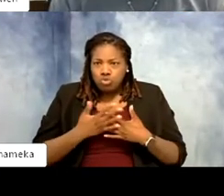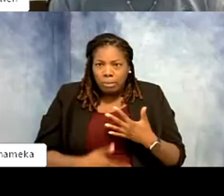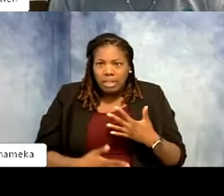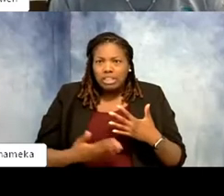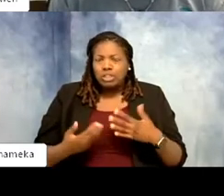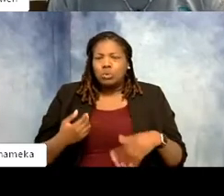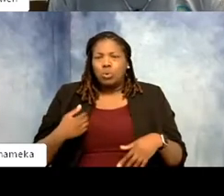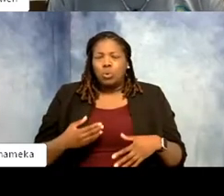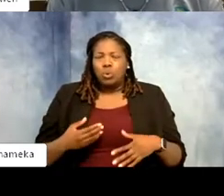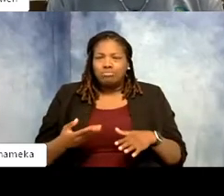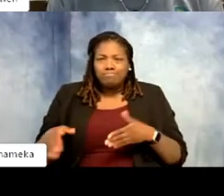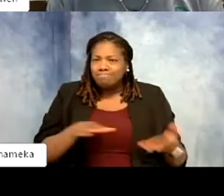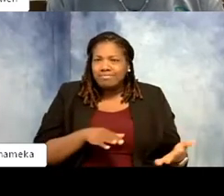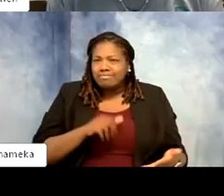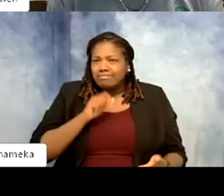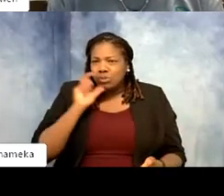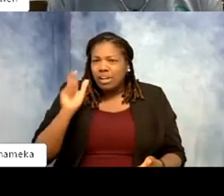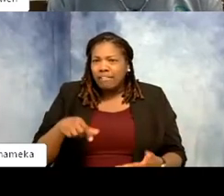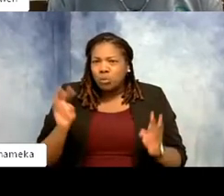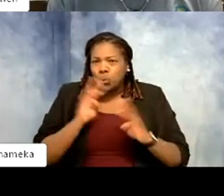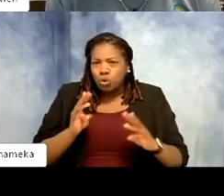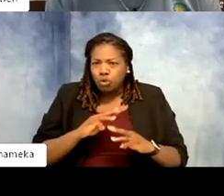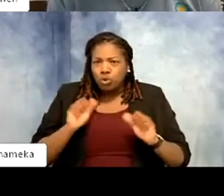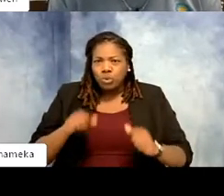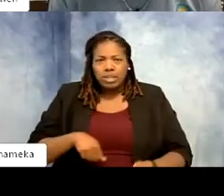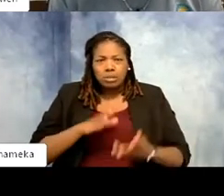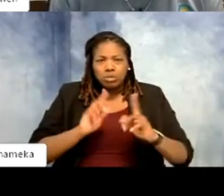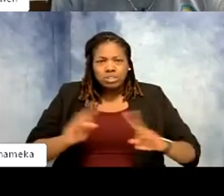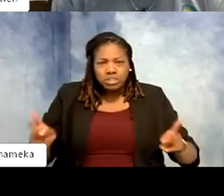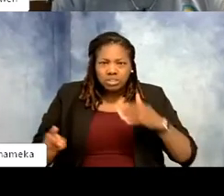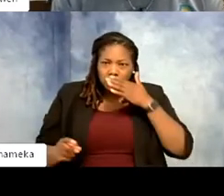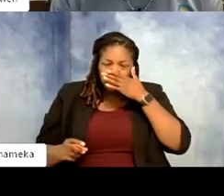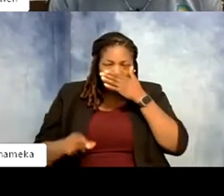So we can approach them differently. And they're very, very food-motivated, like a lot of birds are.